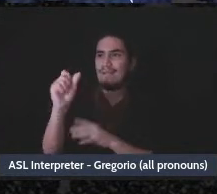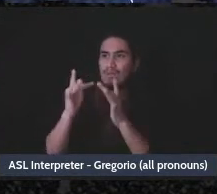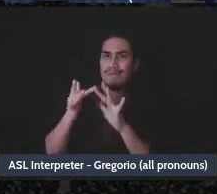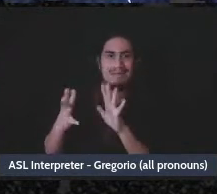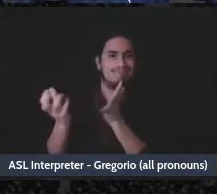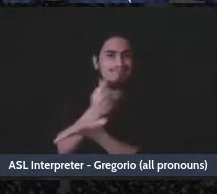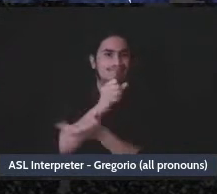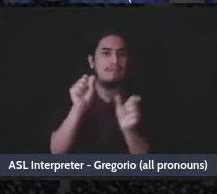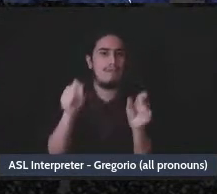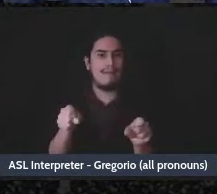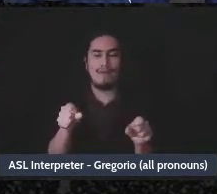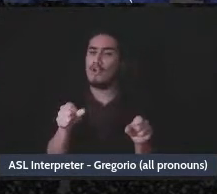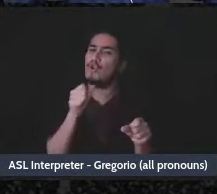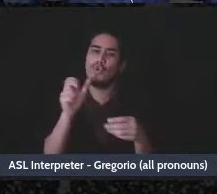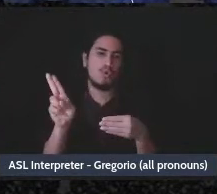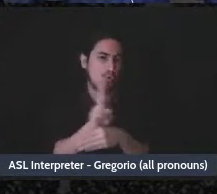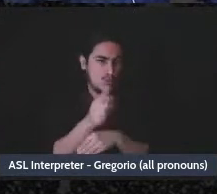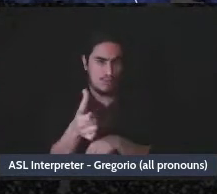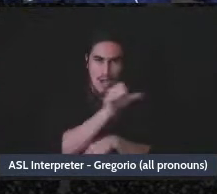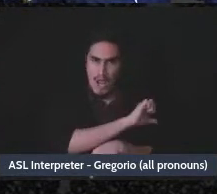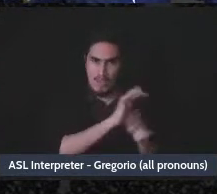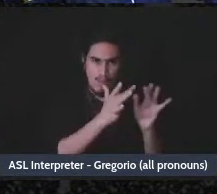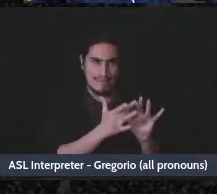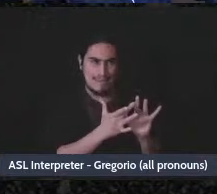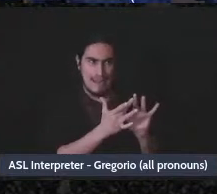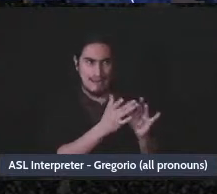don't go to some other website that charges you, it's free on the IRS website to get